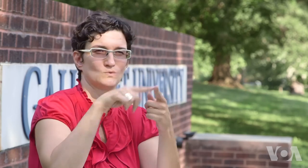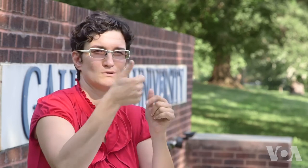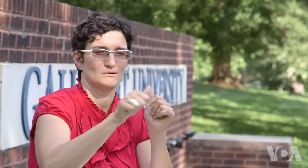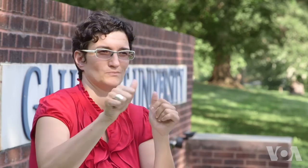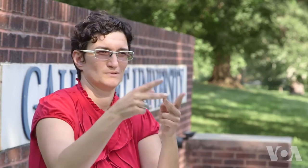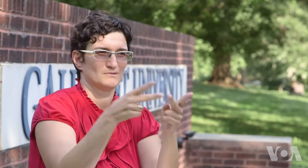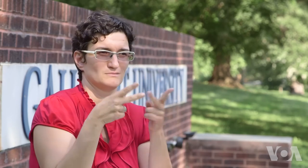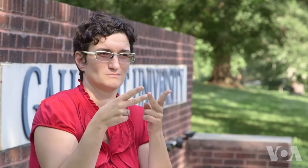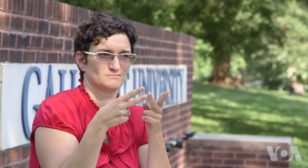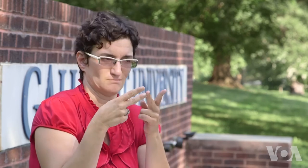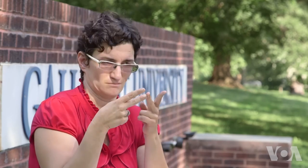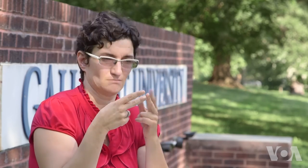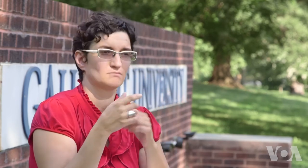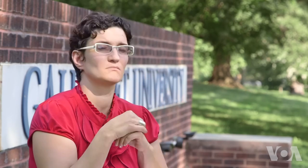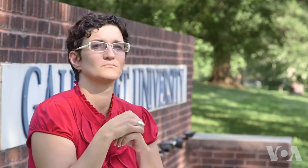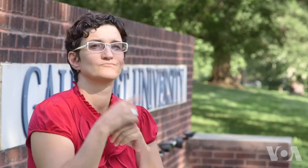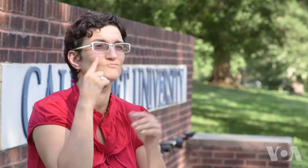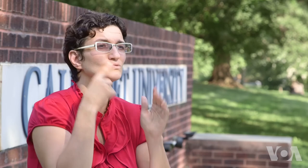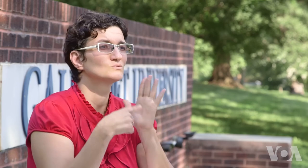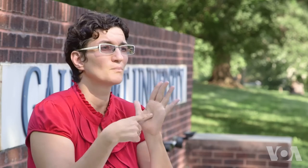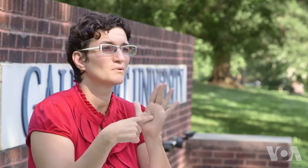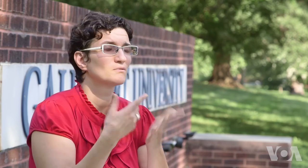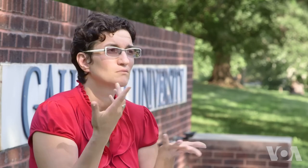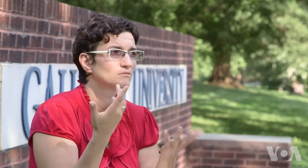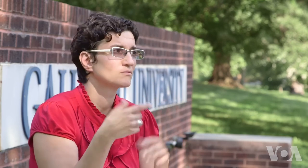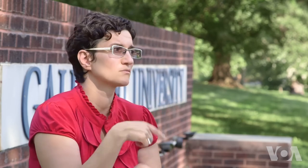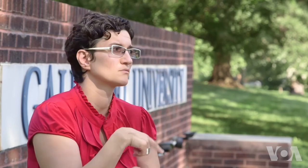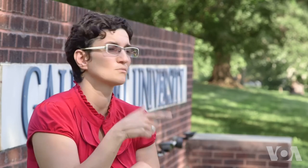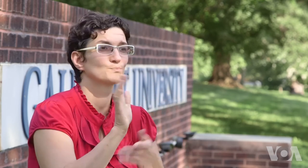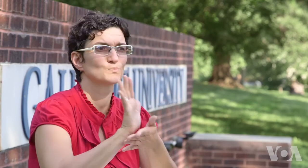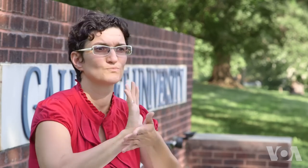So access needs to be provided to anyone in all kinds of places.